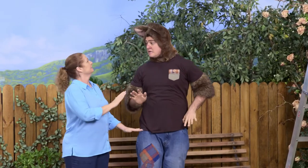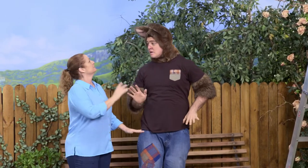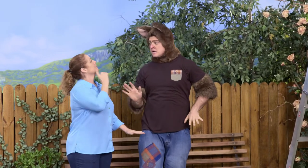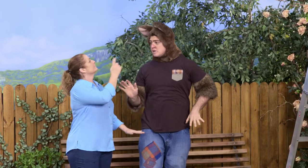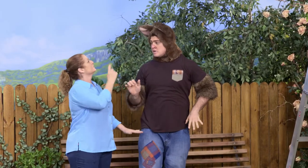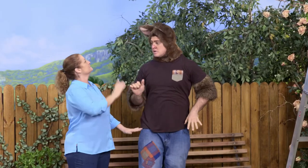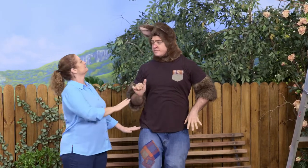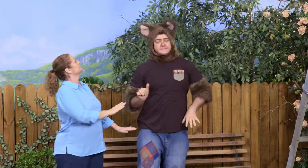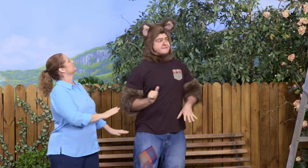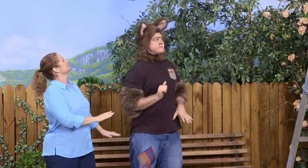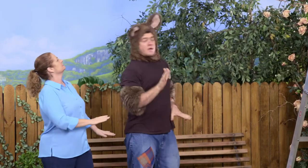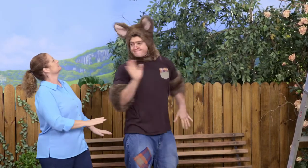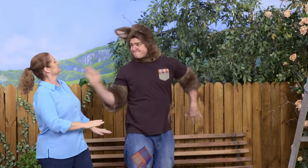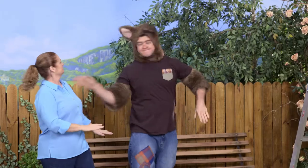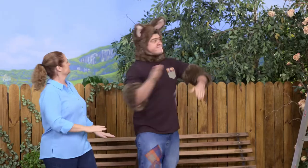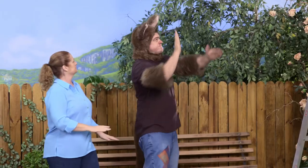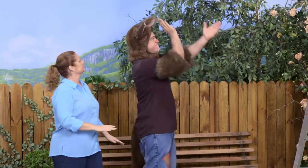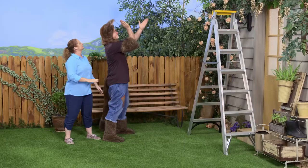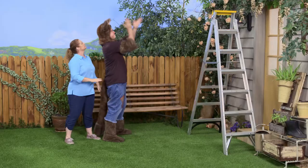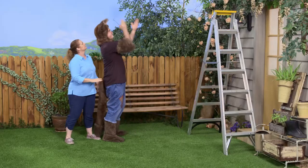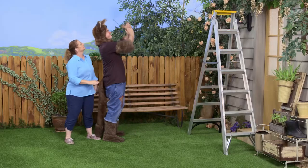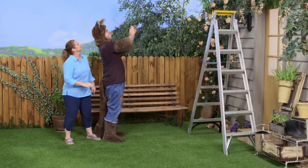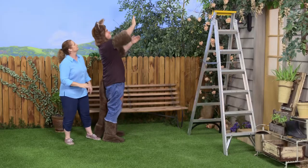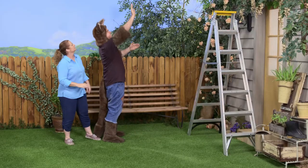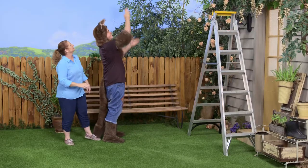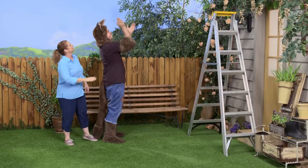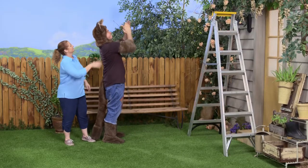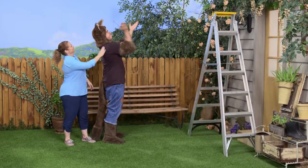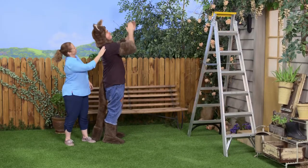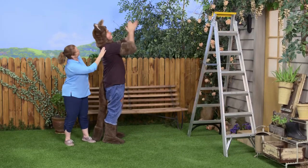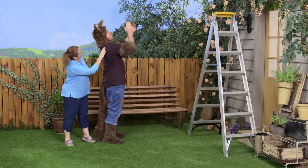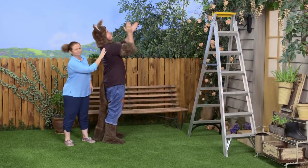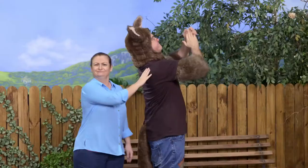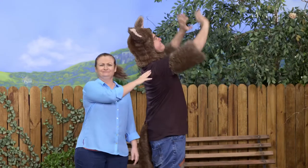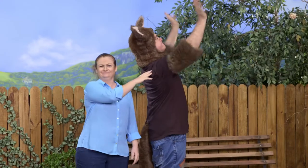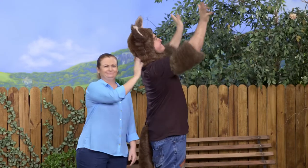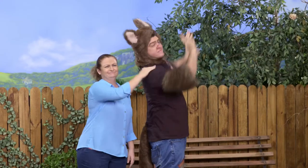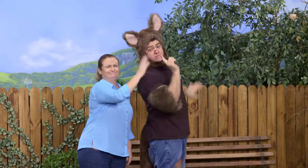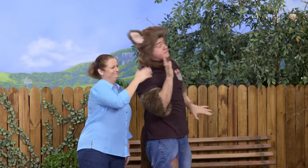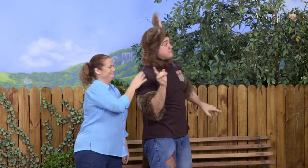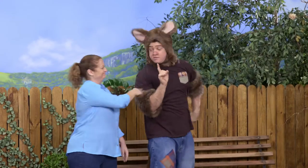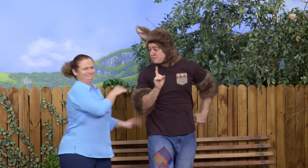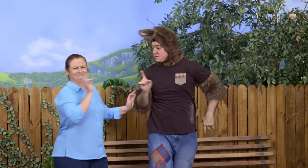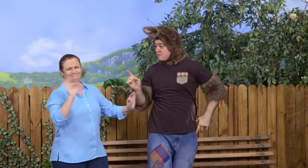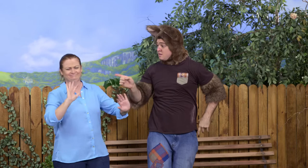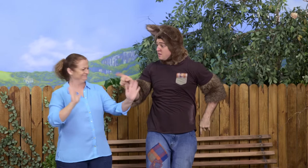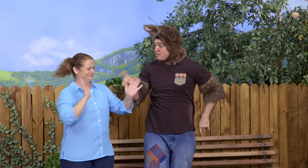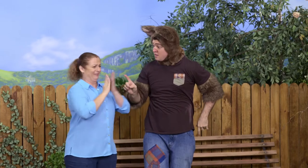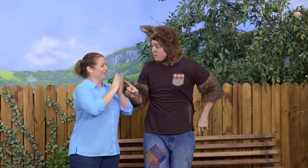Oh, OK. Hmm. Oh, I know. Hey! Hello! Hello! Possum, that's not going to work.